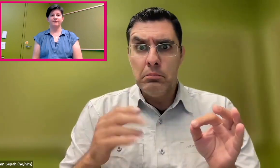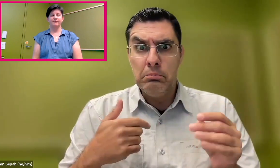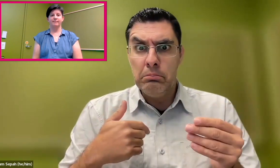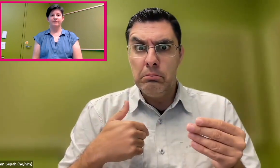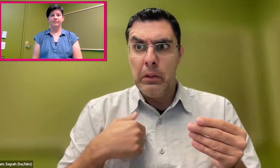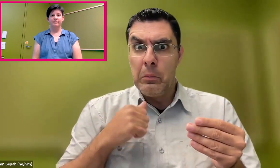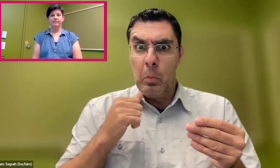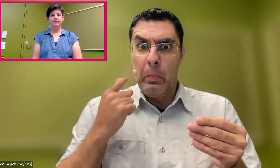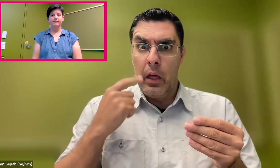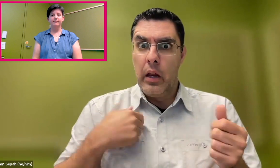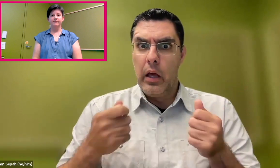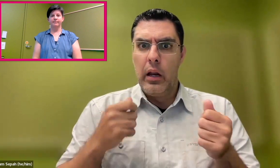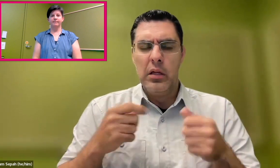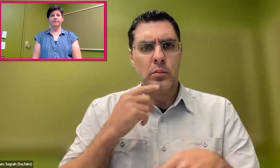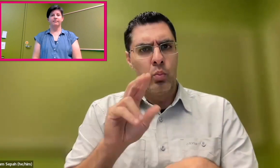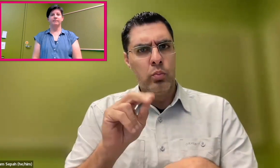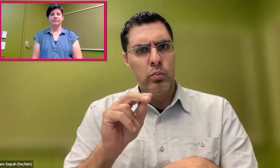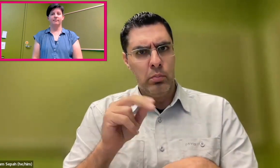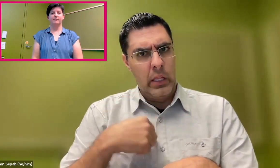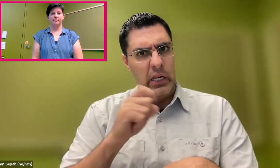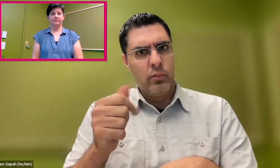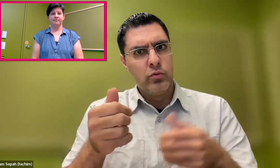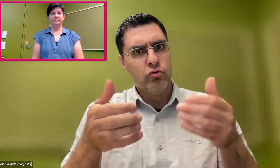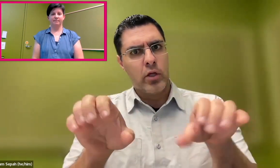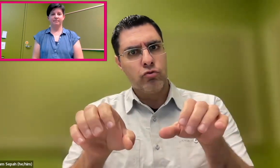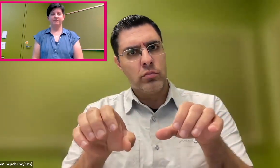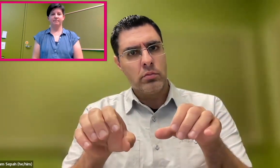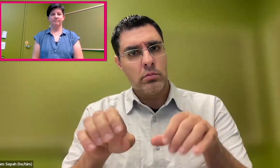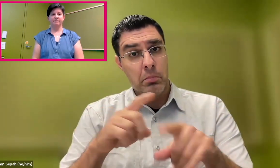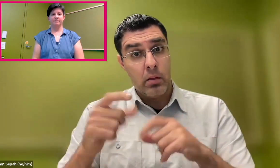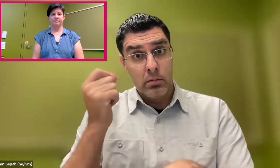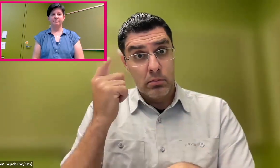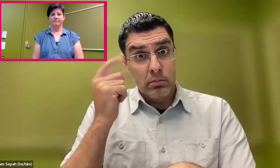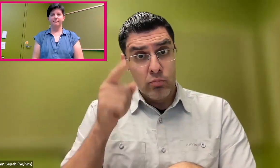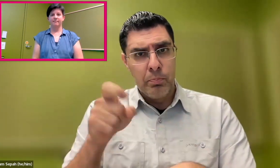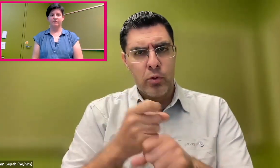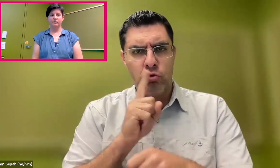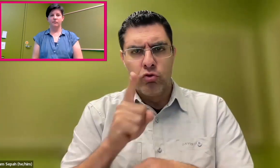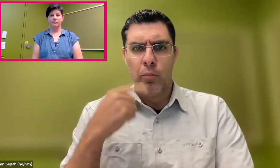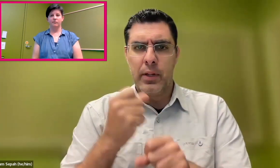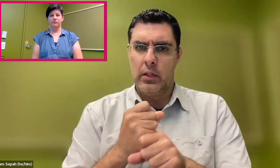I was like, I'm just out of school. I just got my master's degree. And they're like, no, we think you're ready for this role.